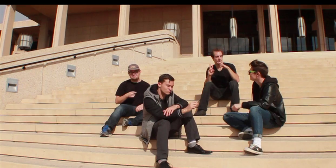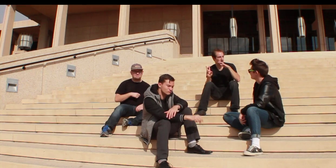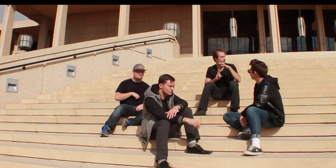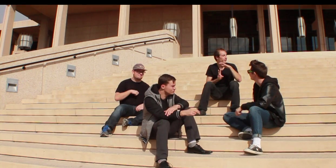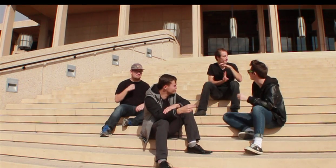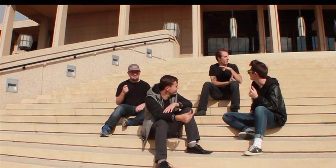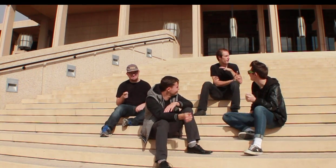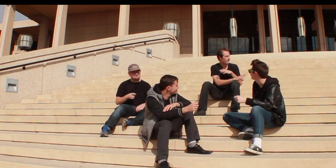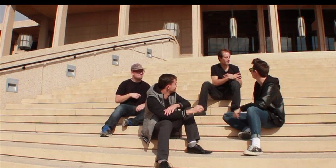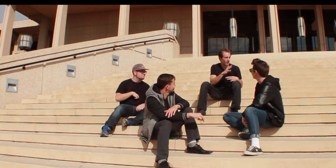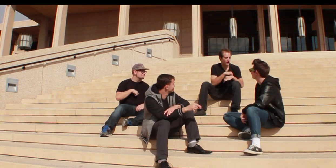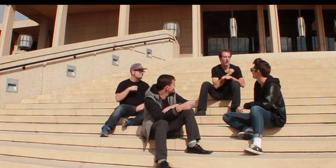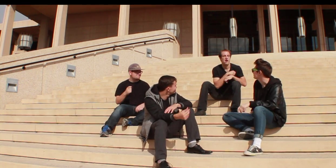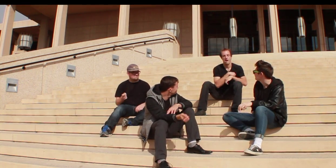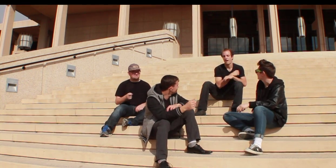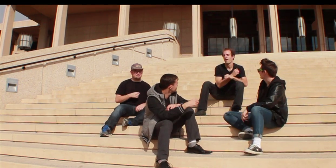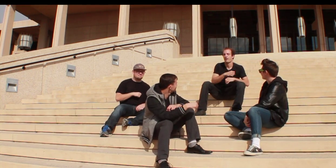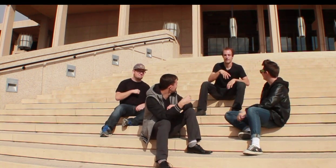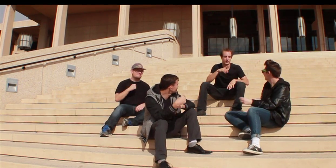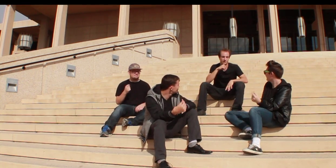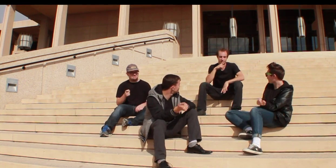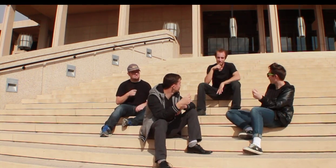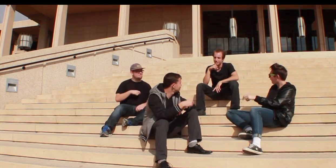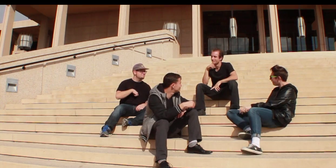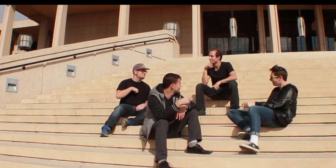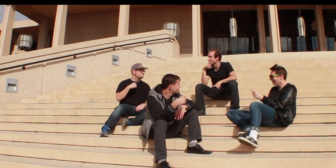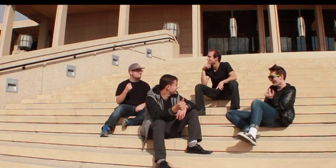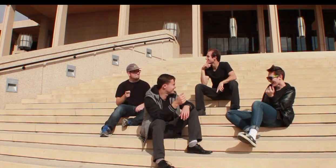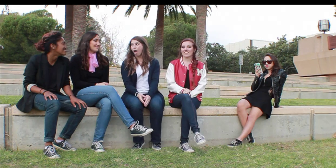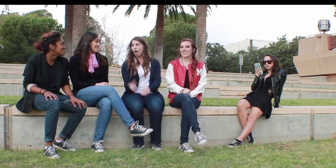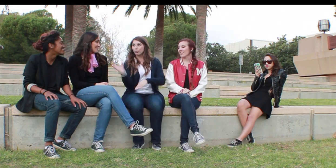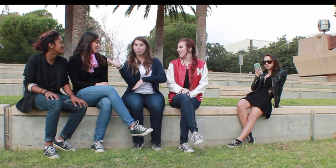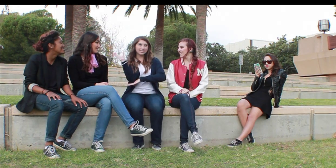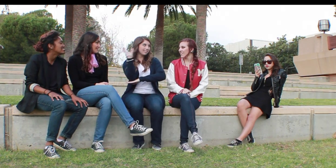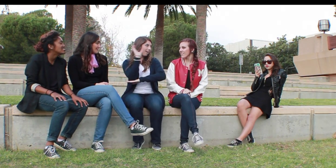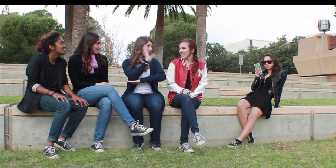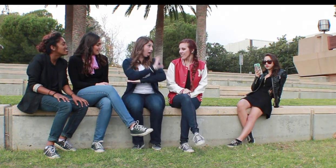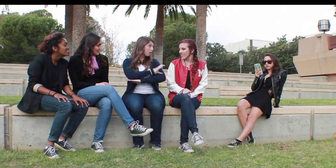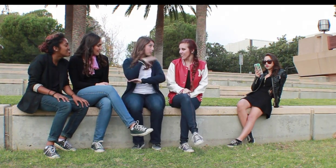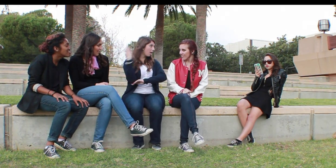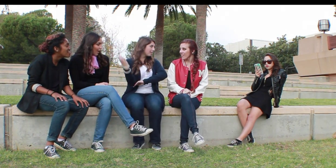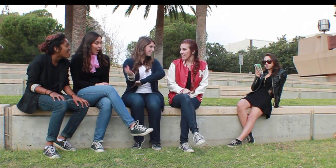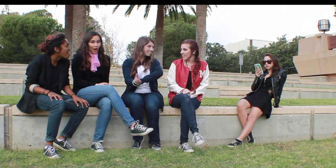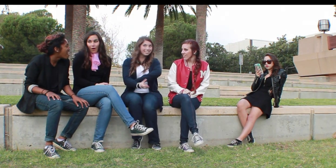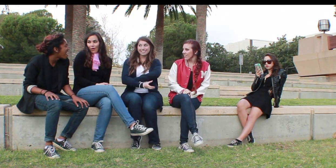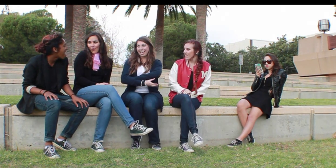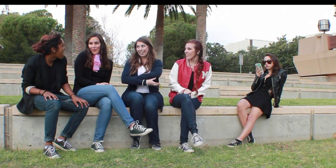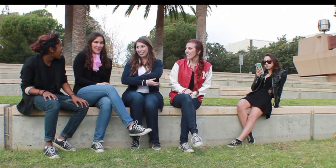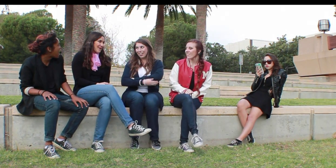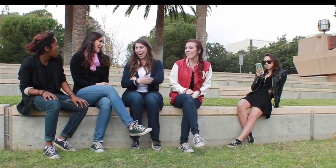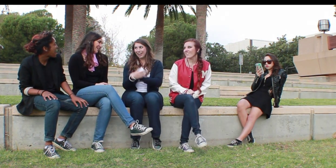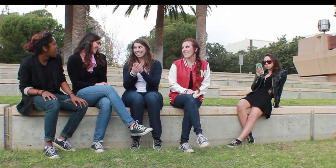Danny: We made out under the dock! Sandy: We stayed up until ten o clock